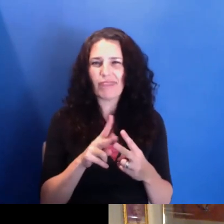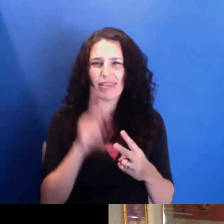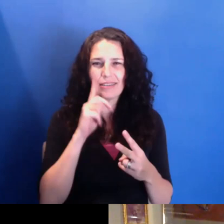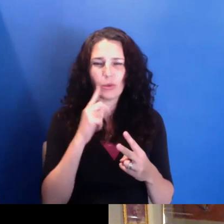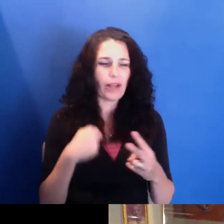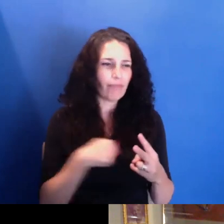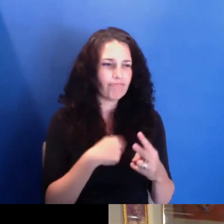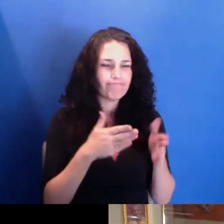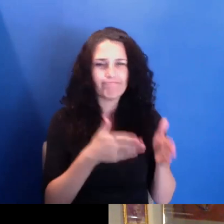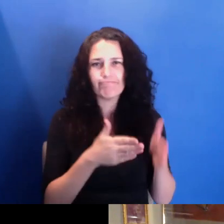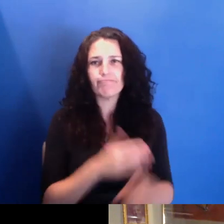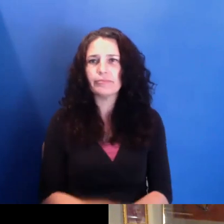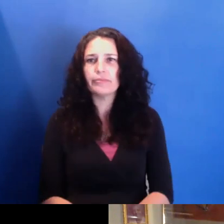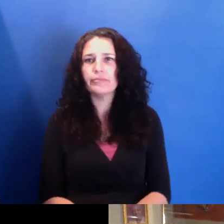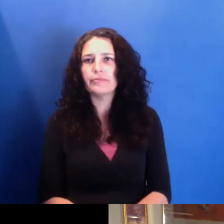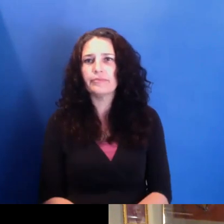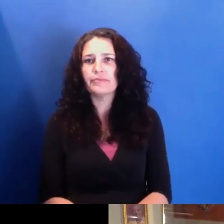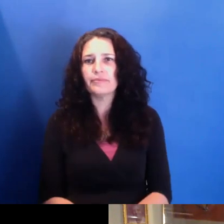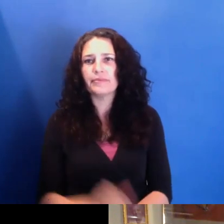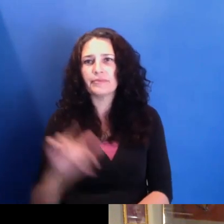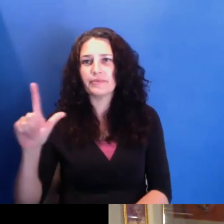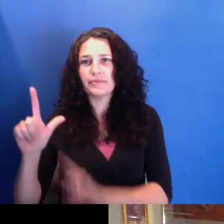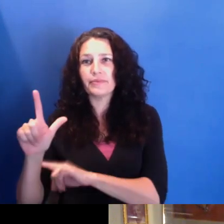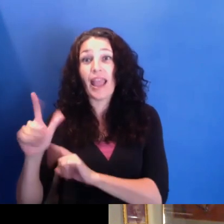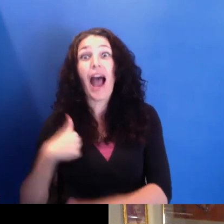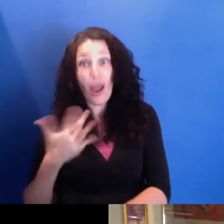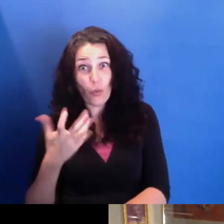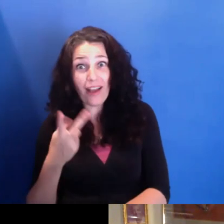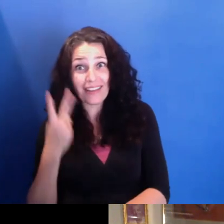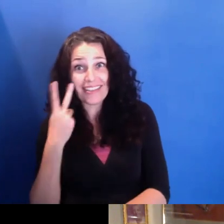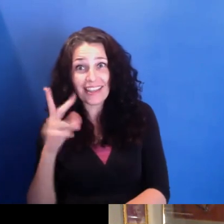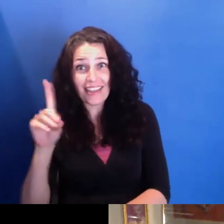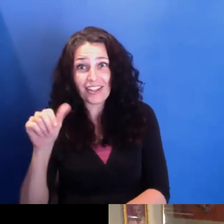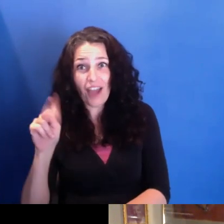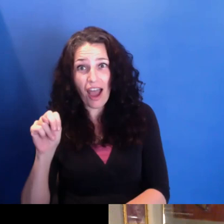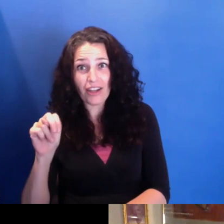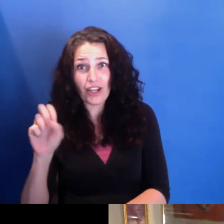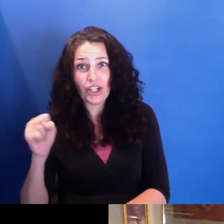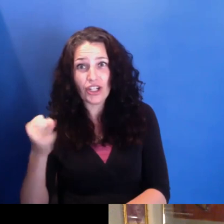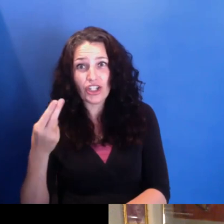And I really want to see this Don Shirley film. This is very, very important. Yeah.